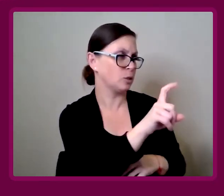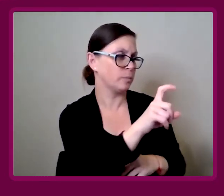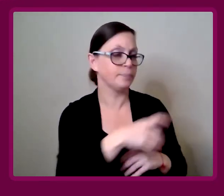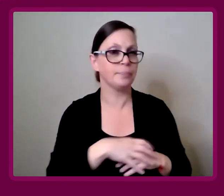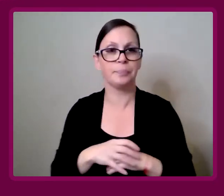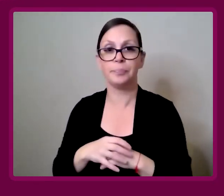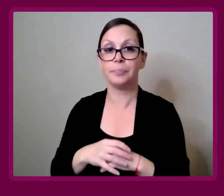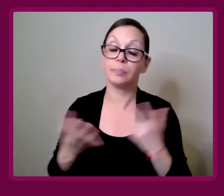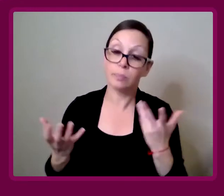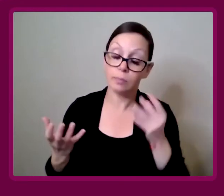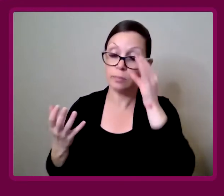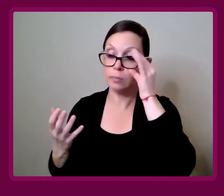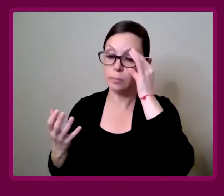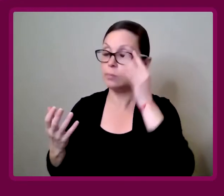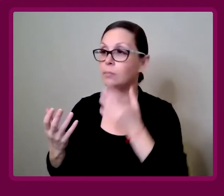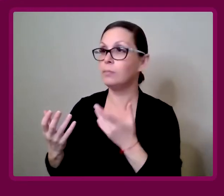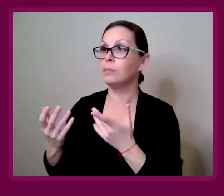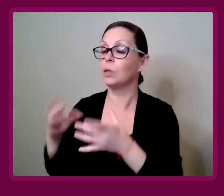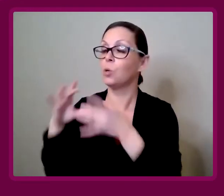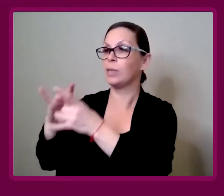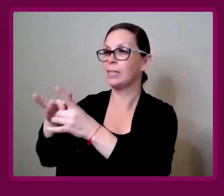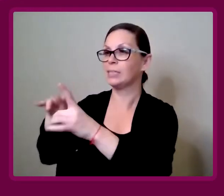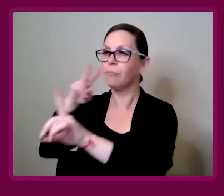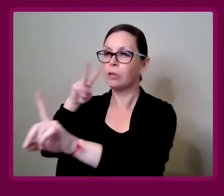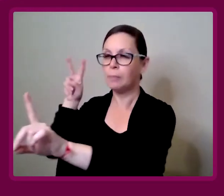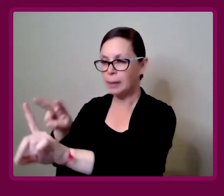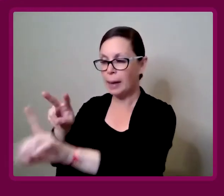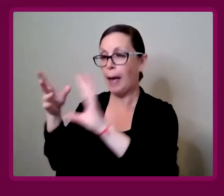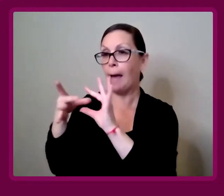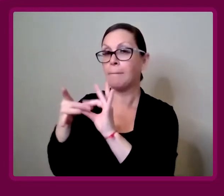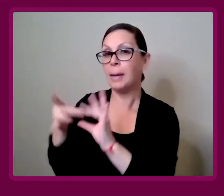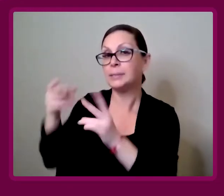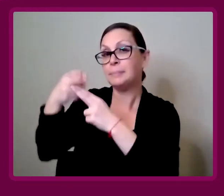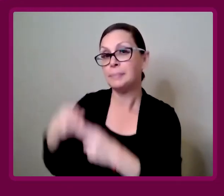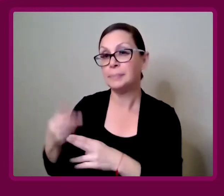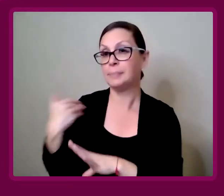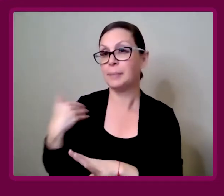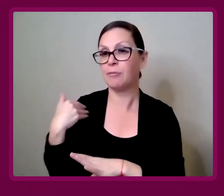Amy Francis-Smith: Well, from a few points I've mentioned already,